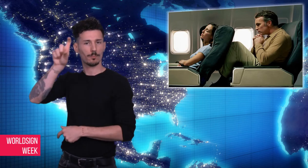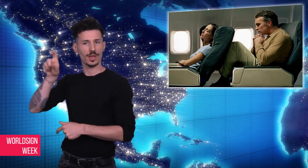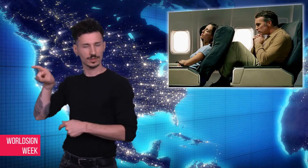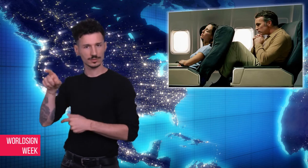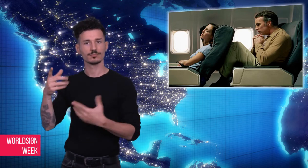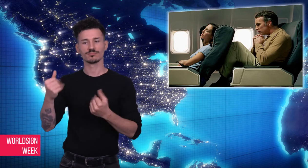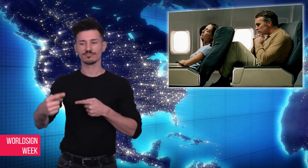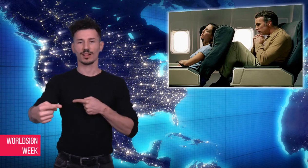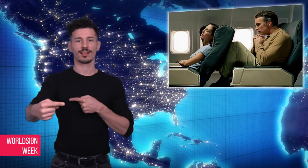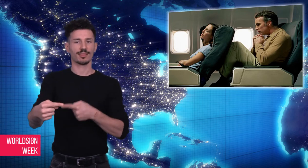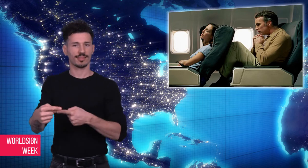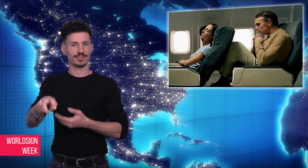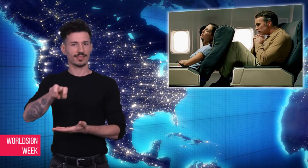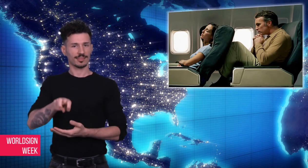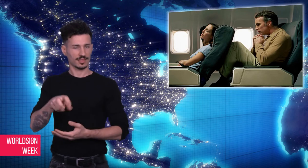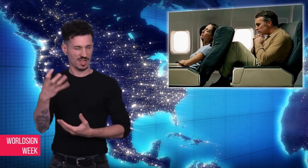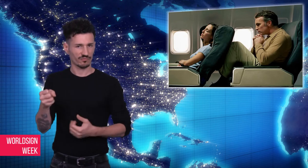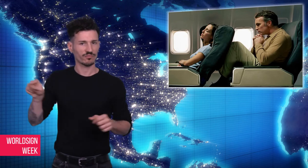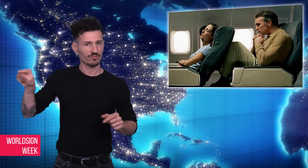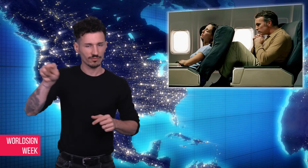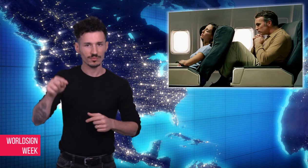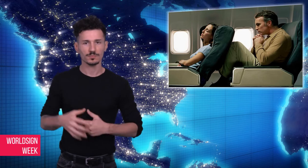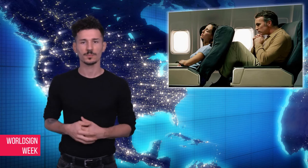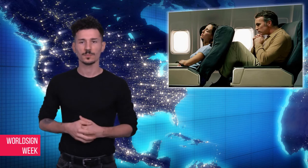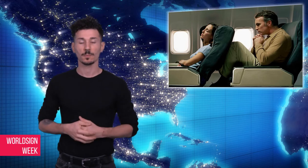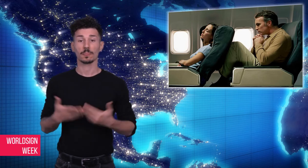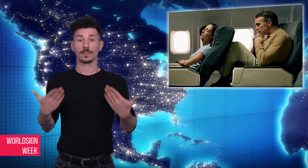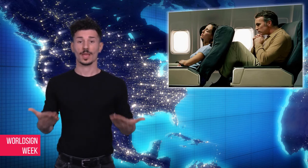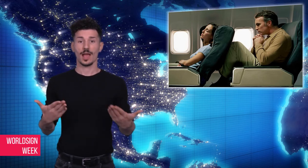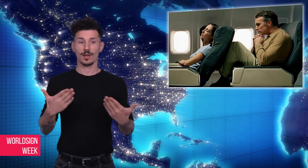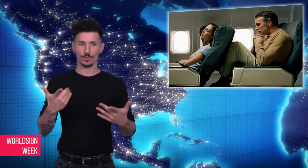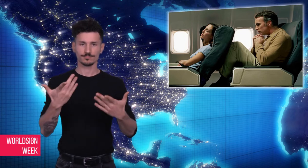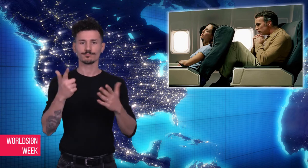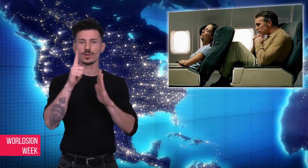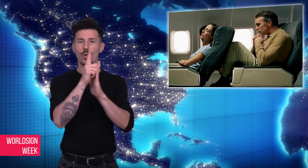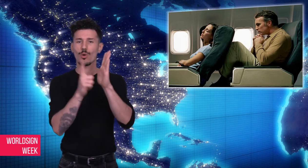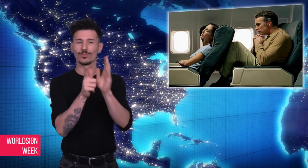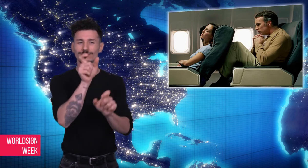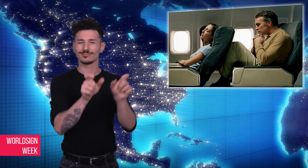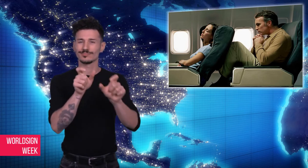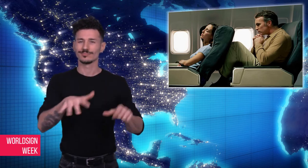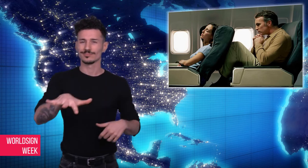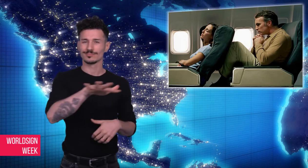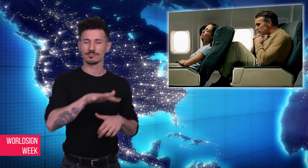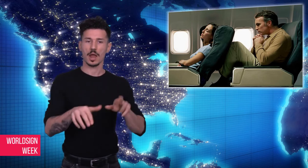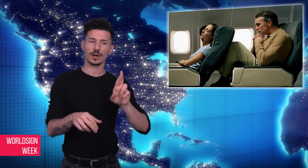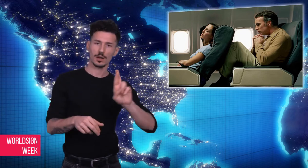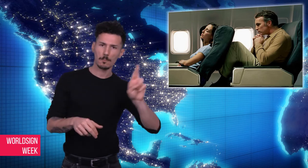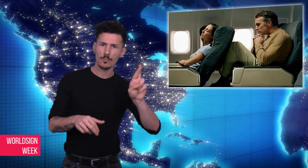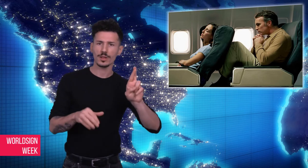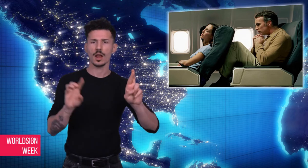Democratic political parties are agreeing that it is time to